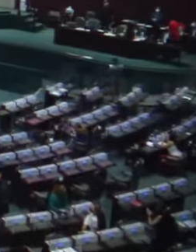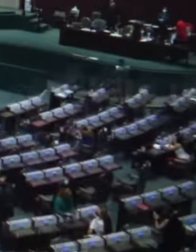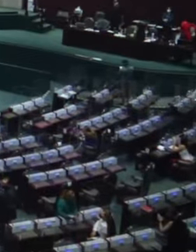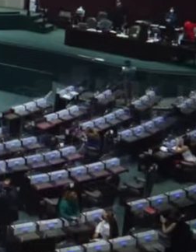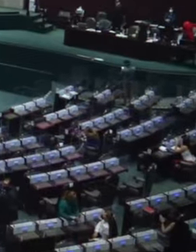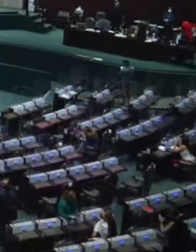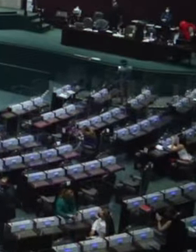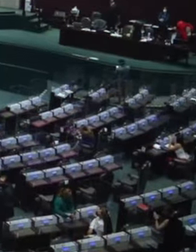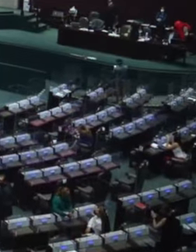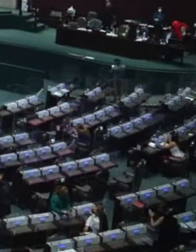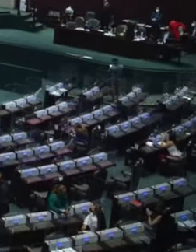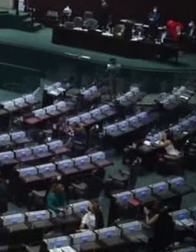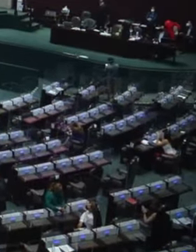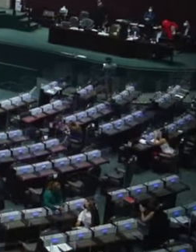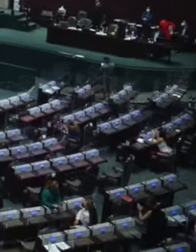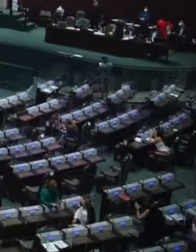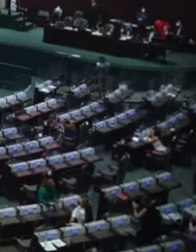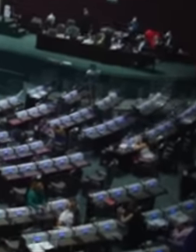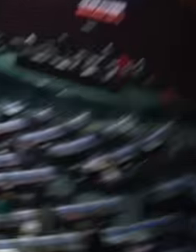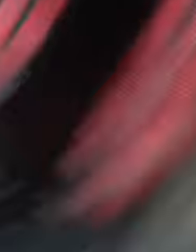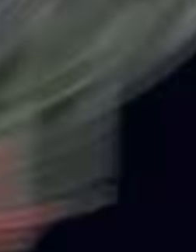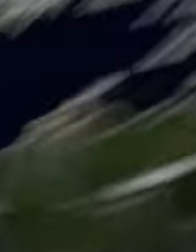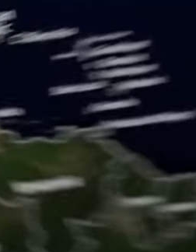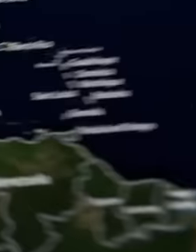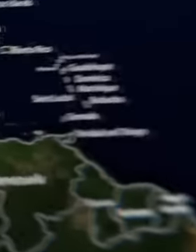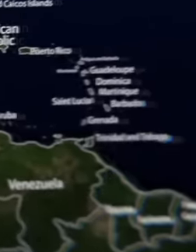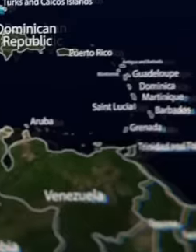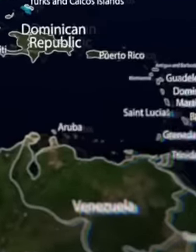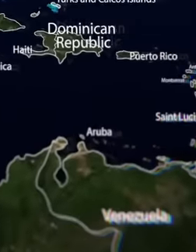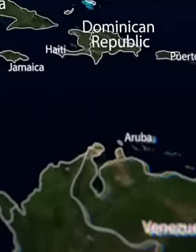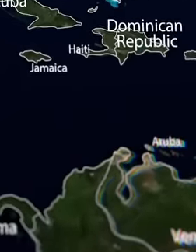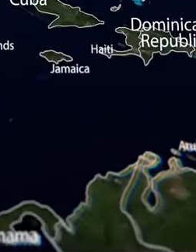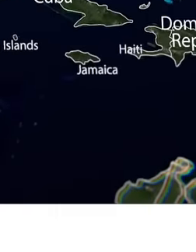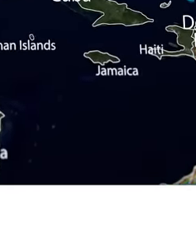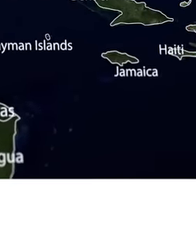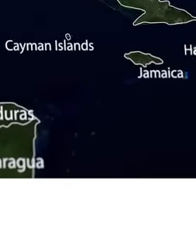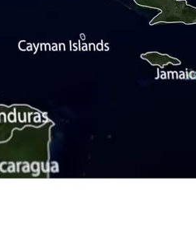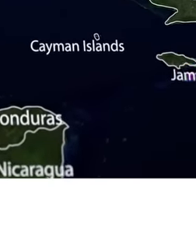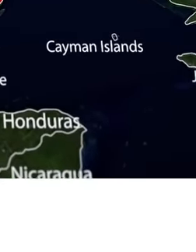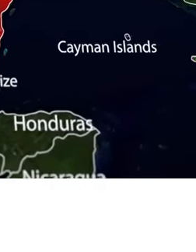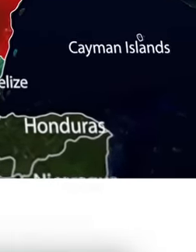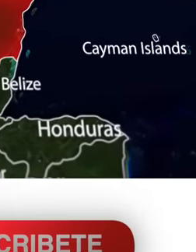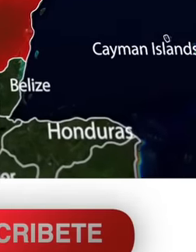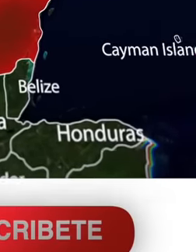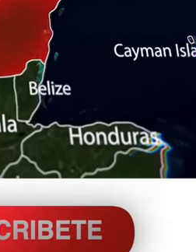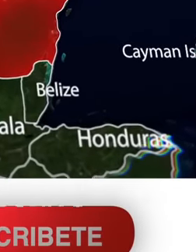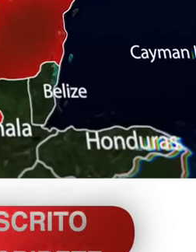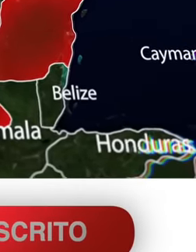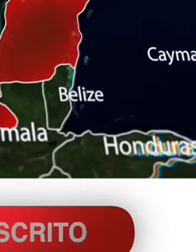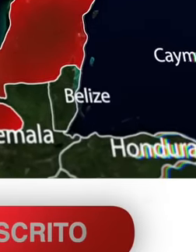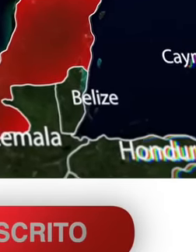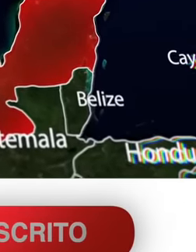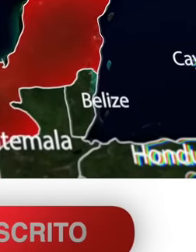Morena to have swept all the states that those numbers of voters are impossible.